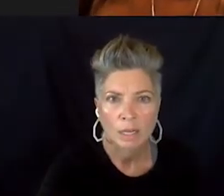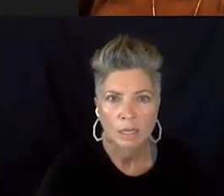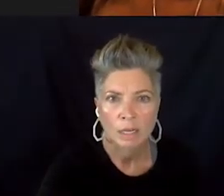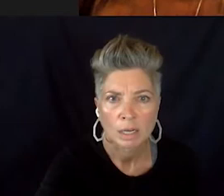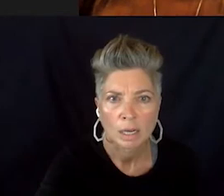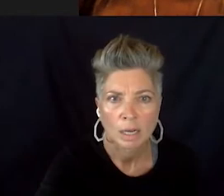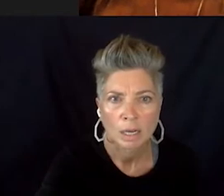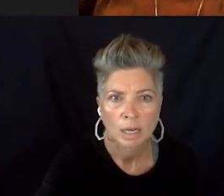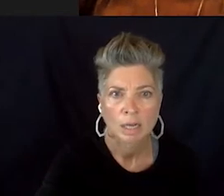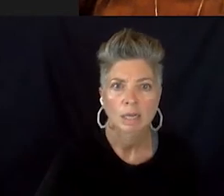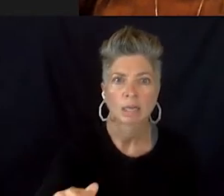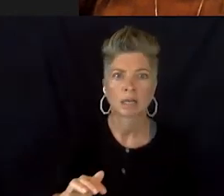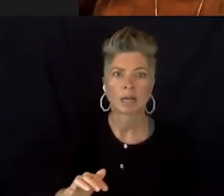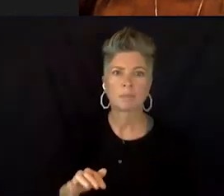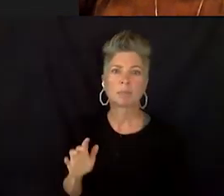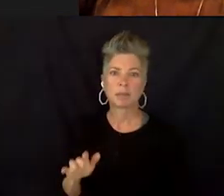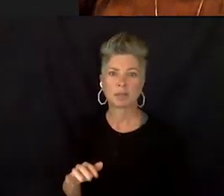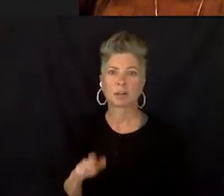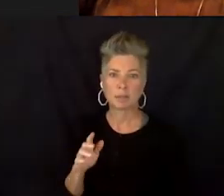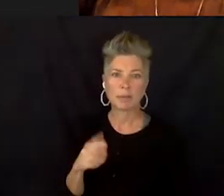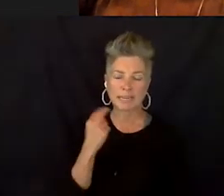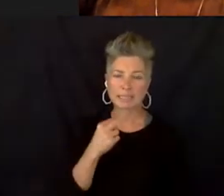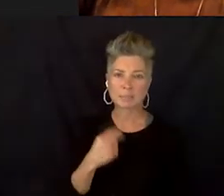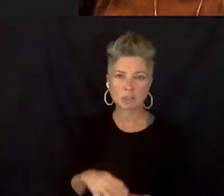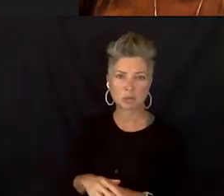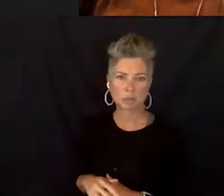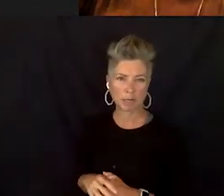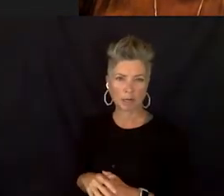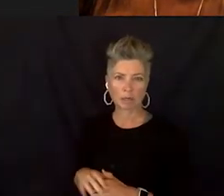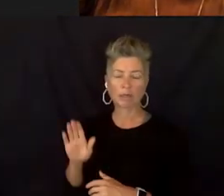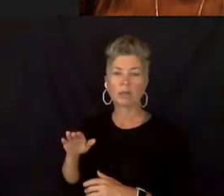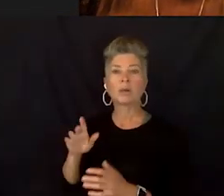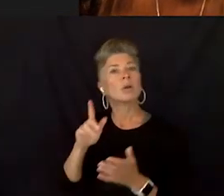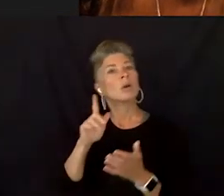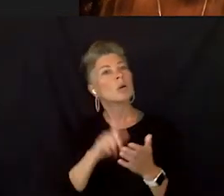That's interesting. I, um, what is the greatest joy that comes from being a house mother?